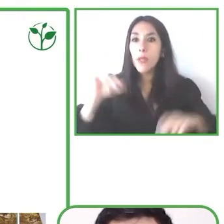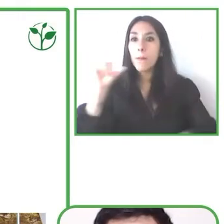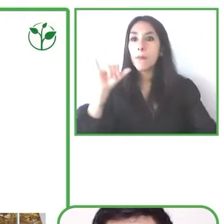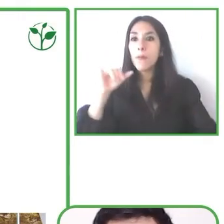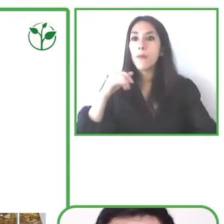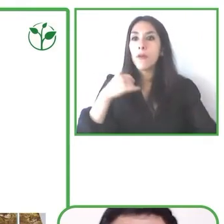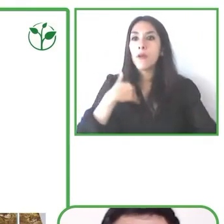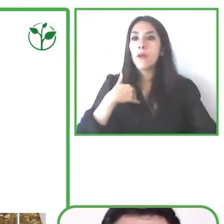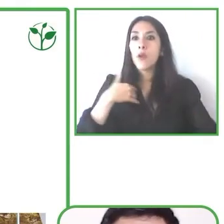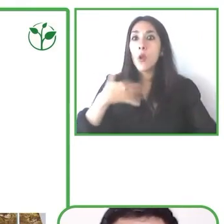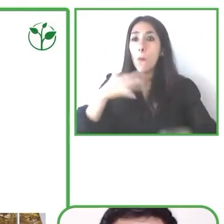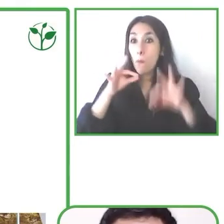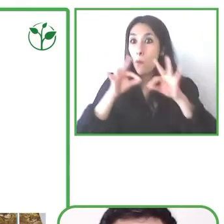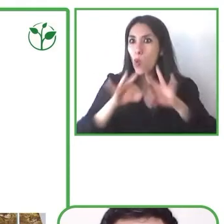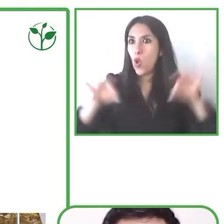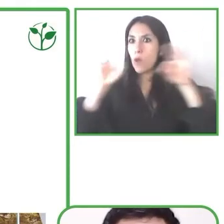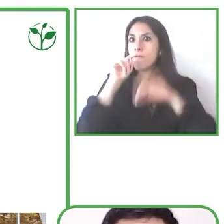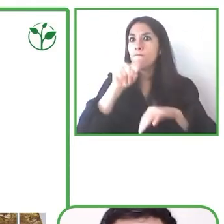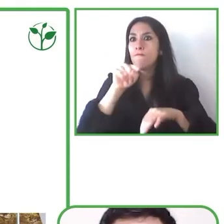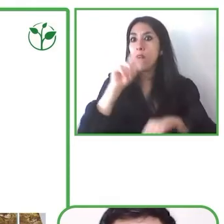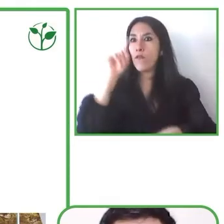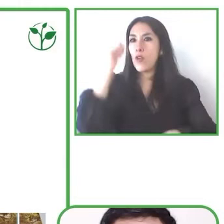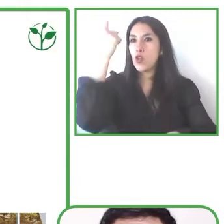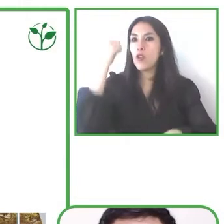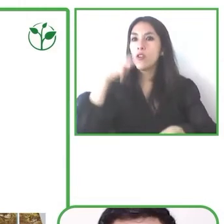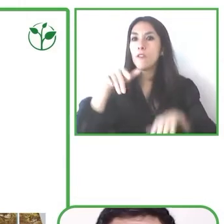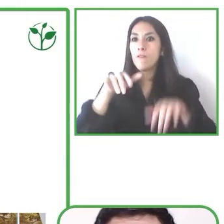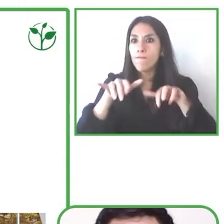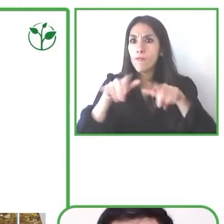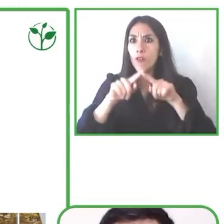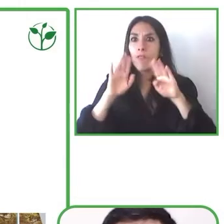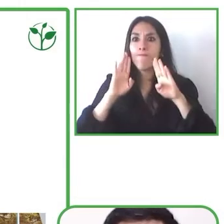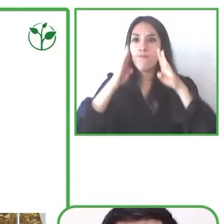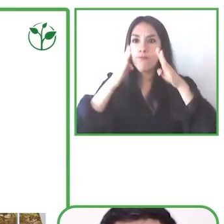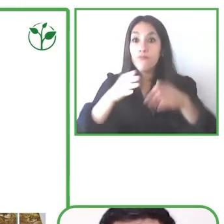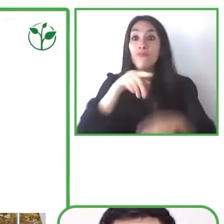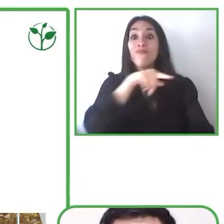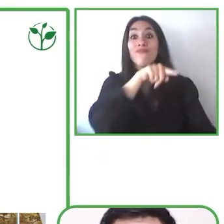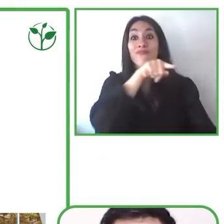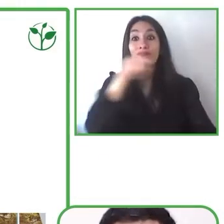the development of software focused on the empowering of development of